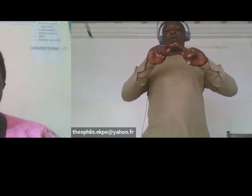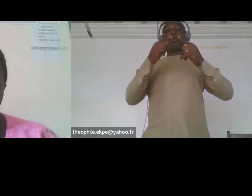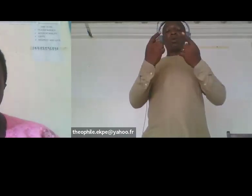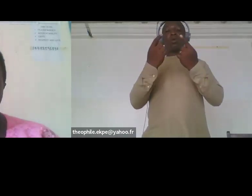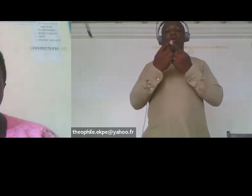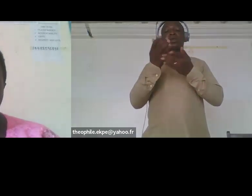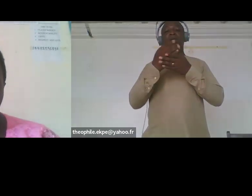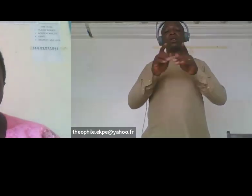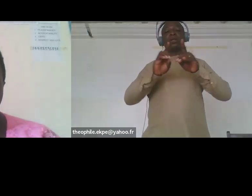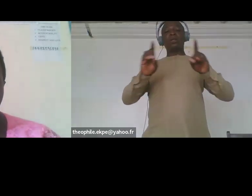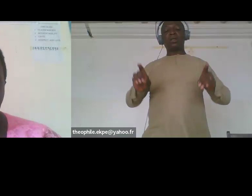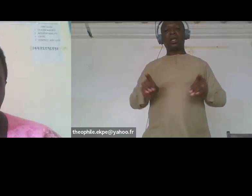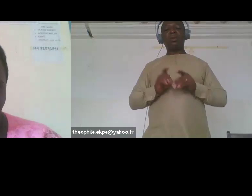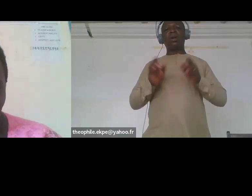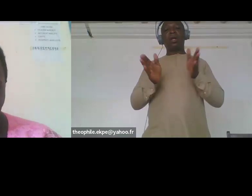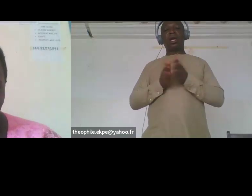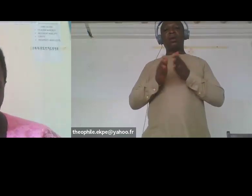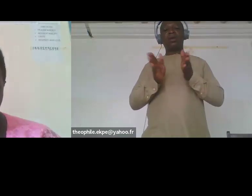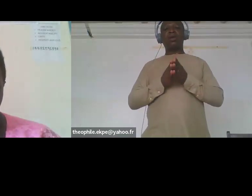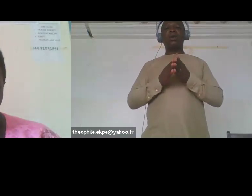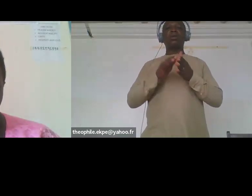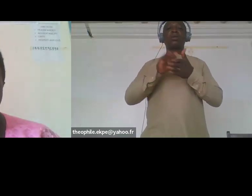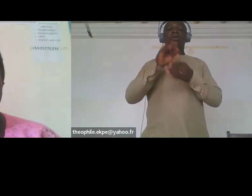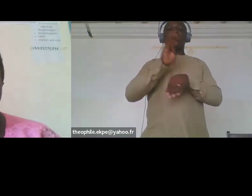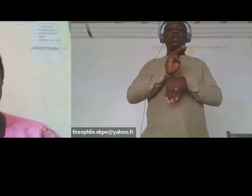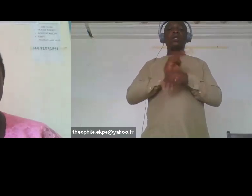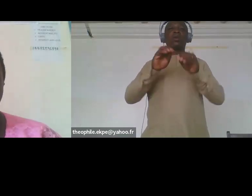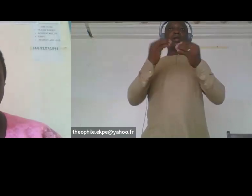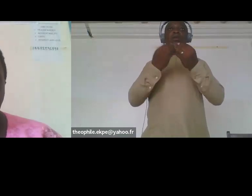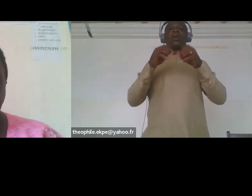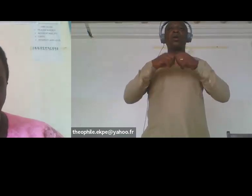all the local government budget processes in the district and subcounty